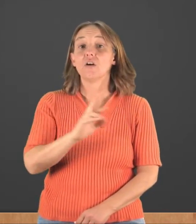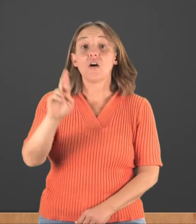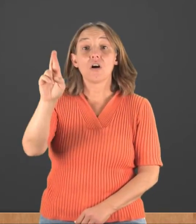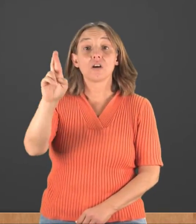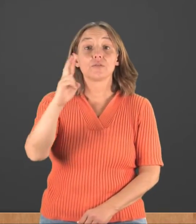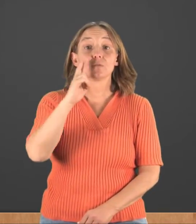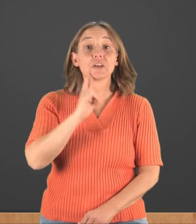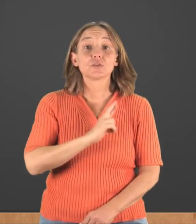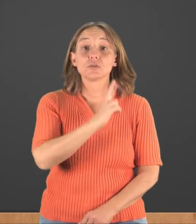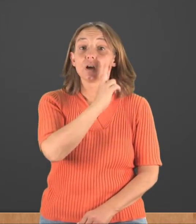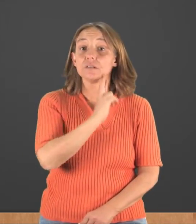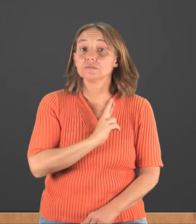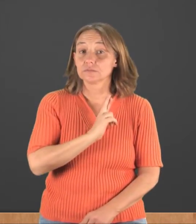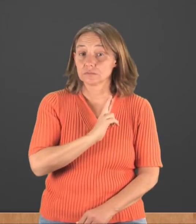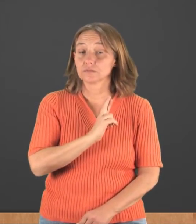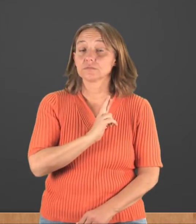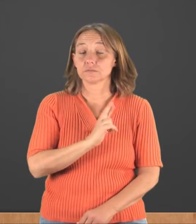"R" for restaurant.